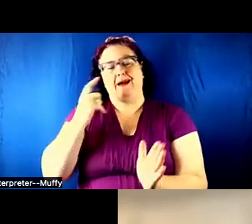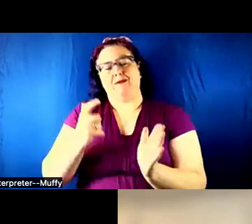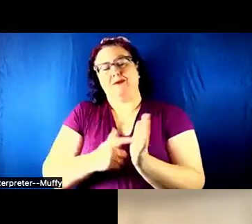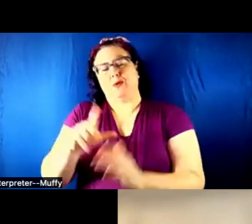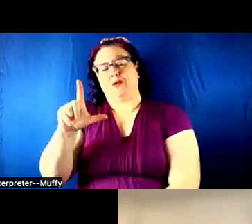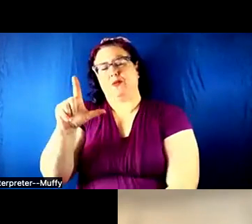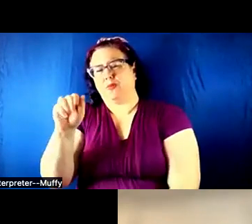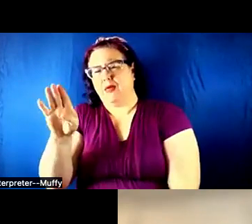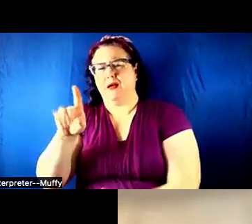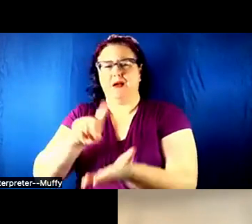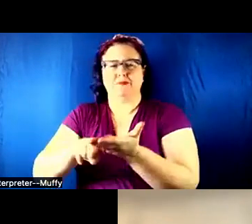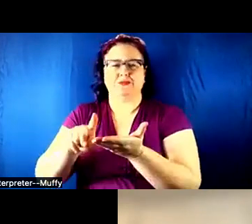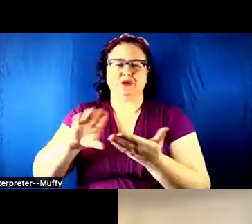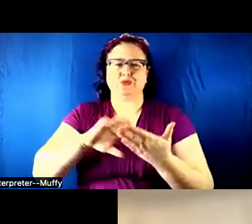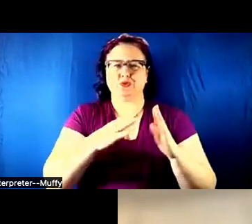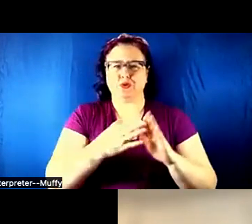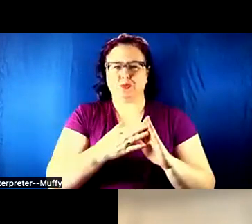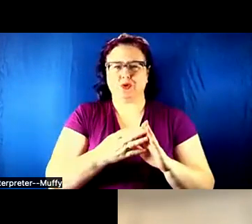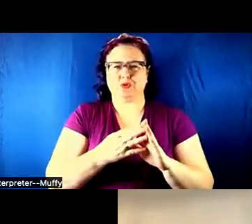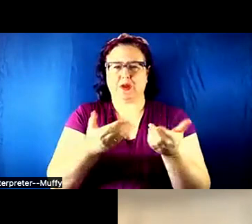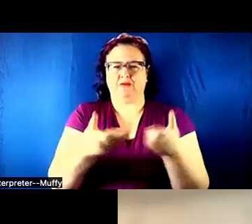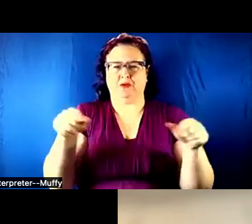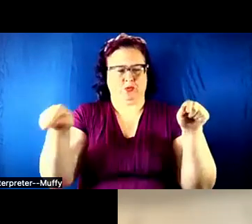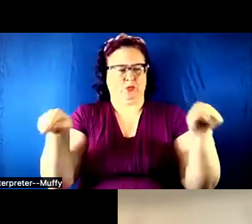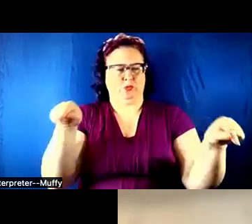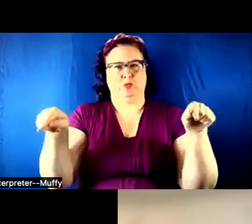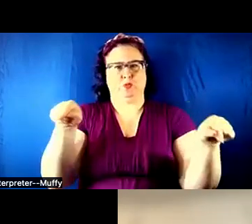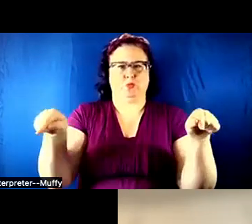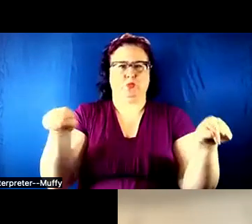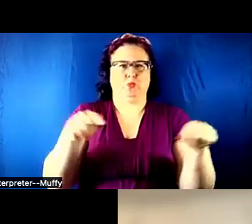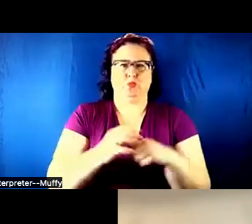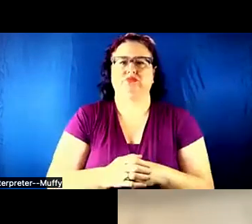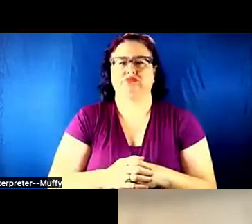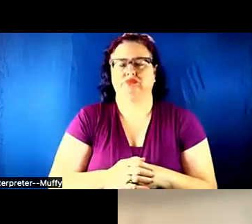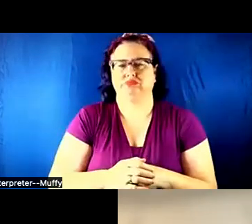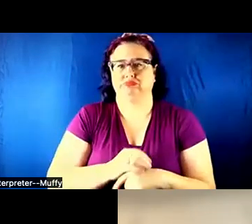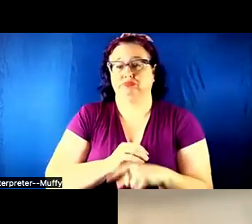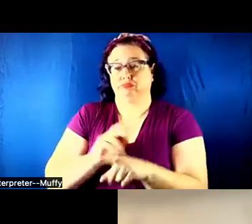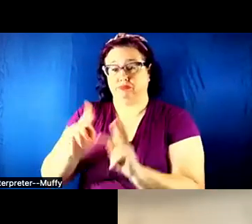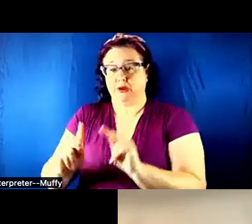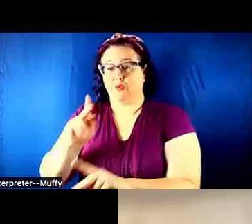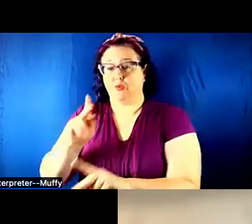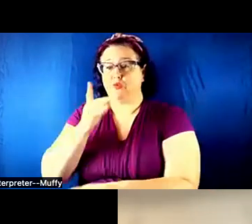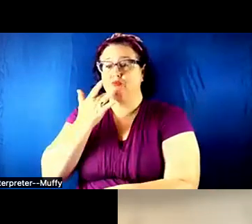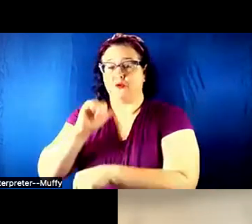whatever you want to define it as. There are those who like to work together and are OK with